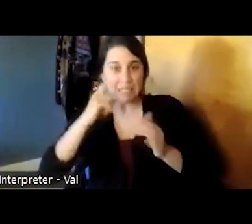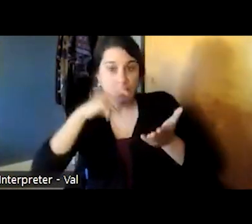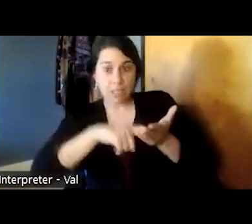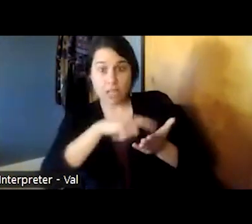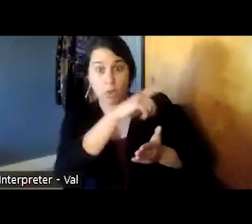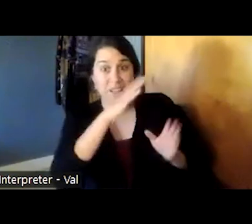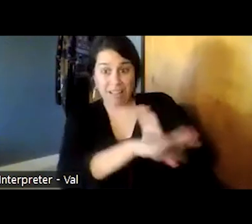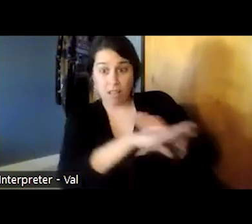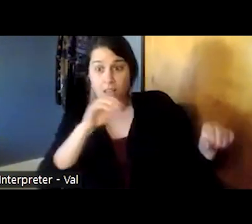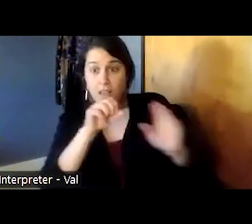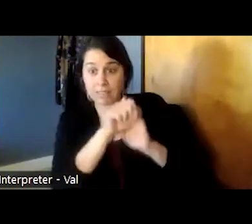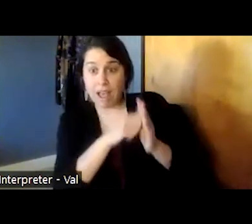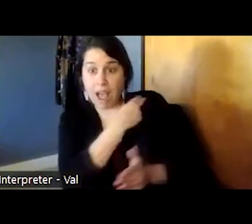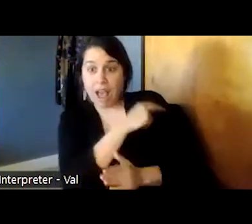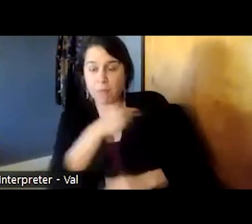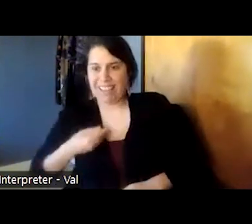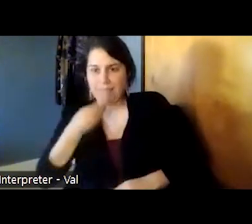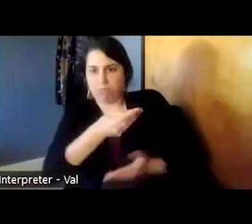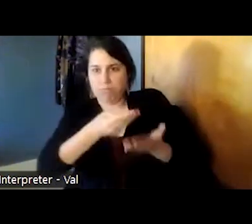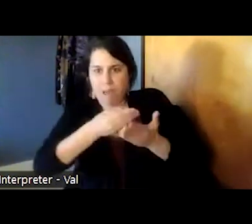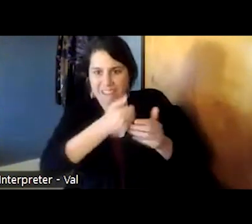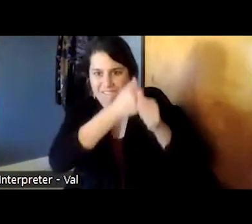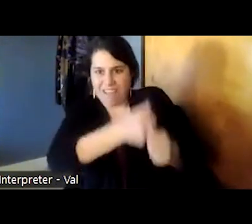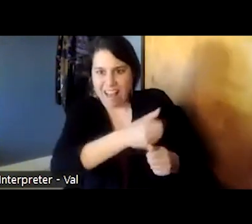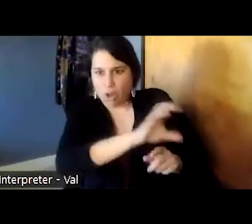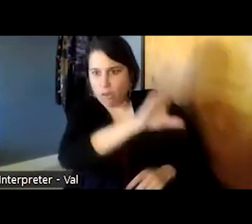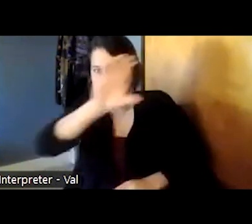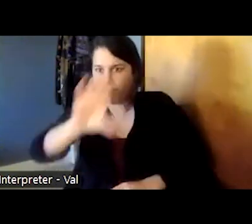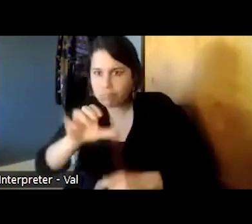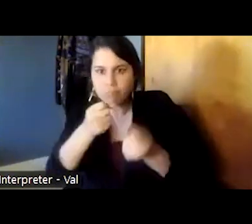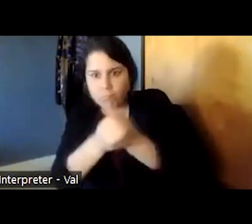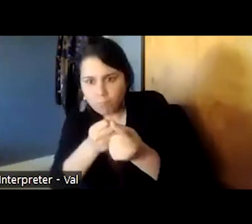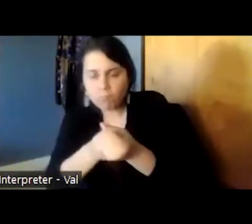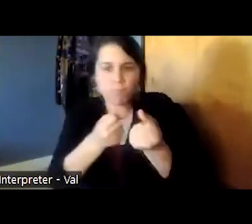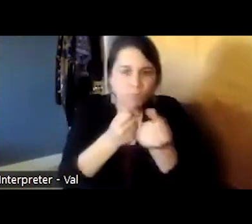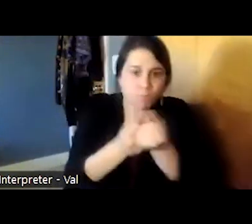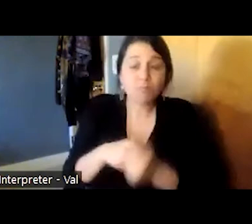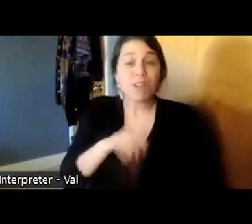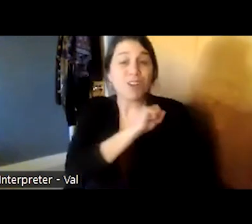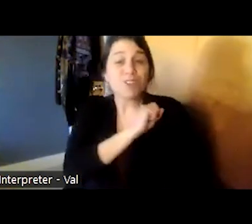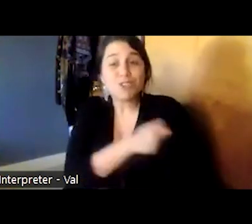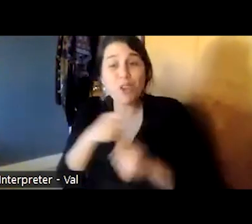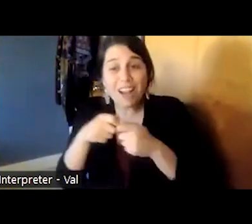hospital into our community and that built strong ties community support program in 1988